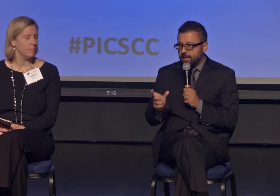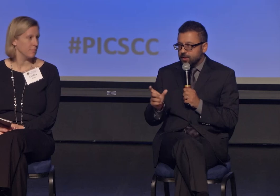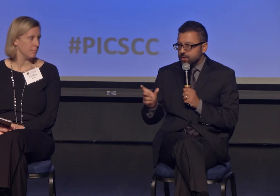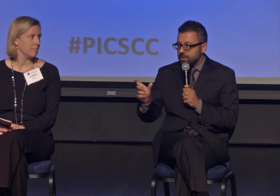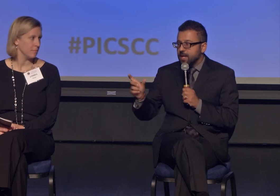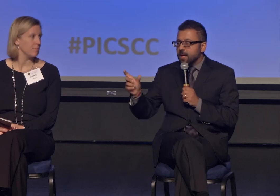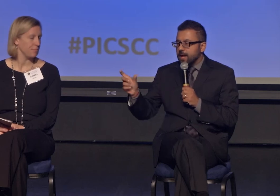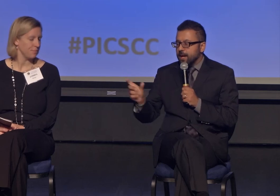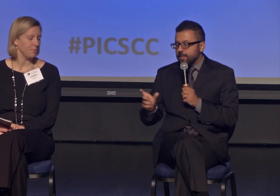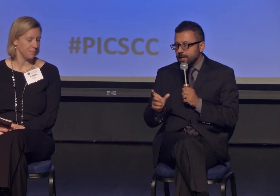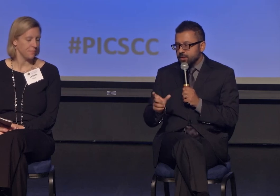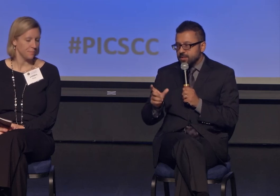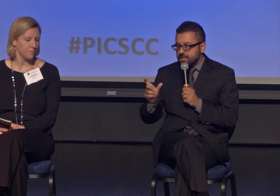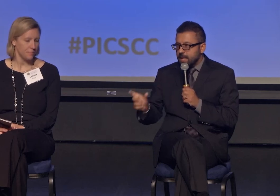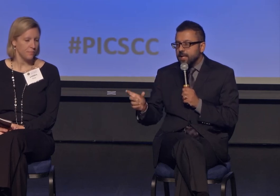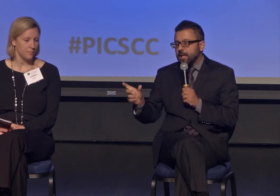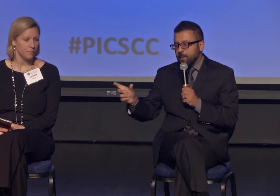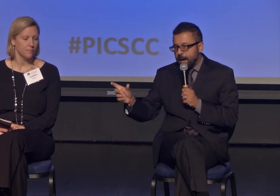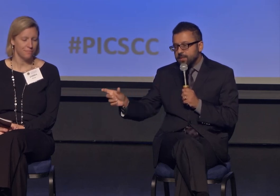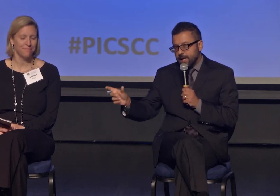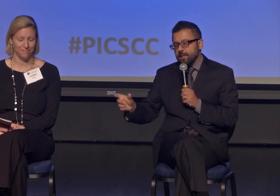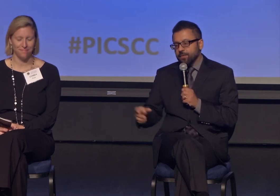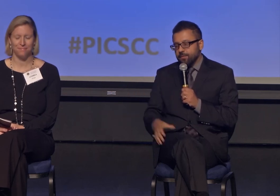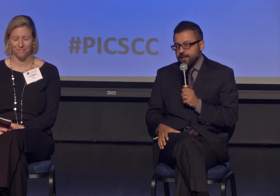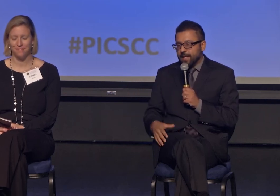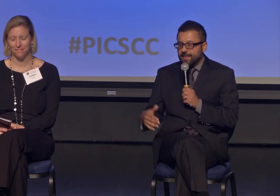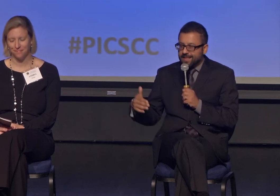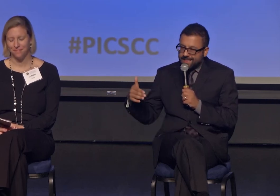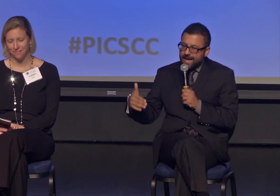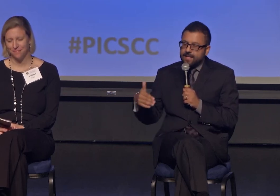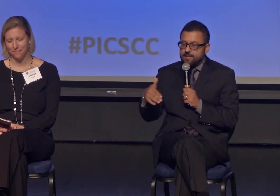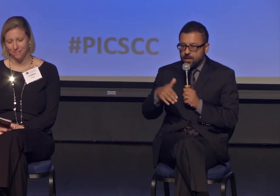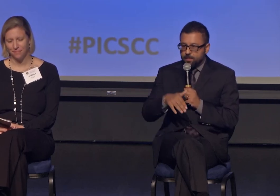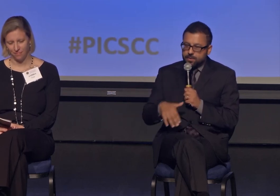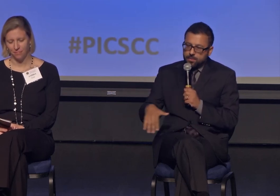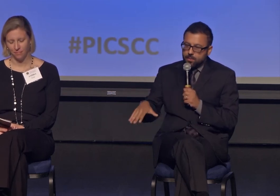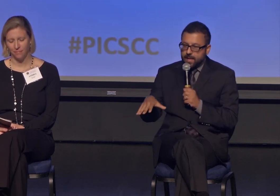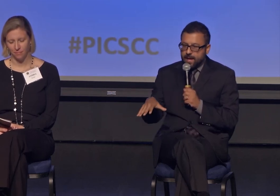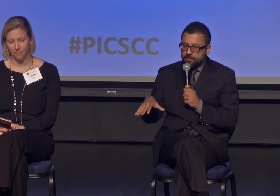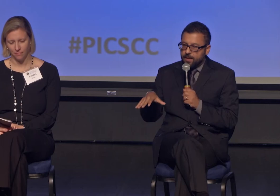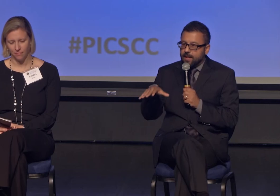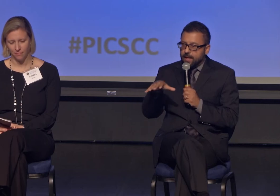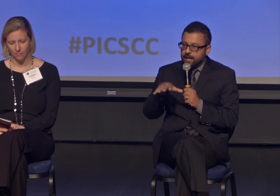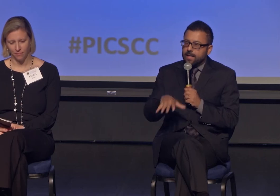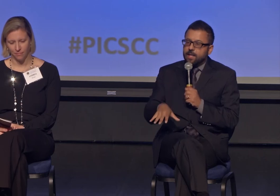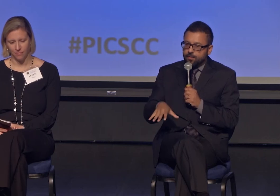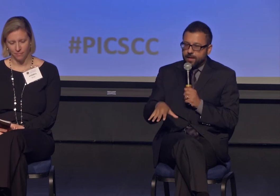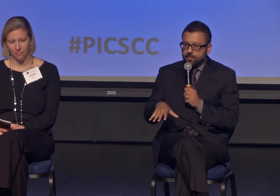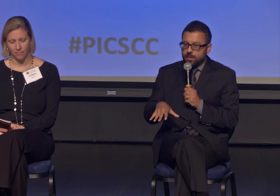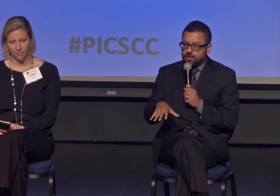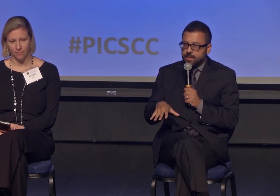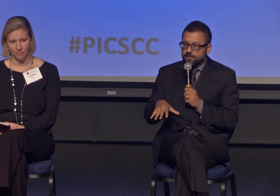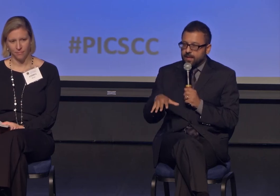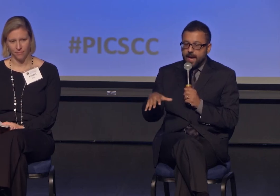of a different faith is more effective, not just studying a different faith. That's the opportunity we have in interfaith and religious life